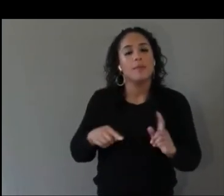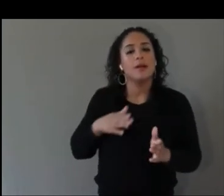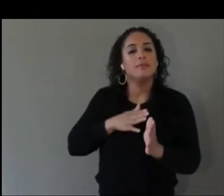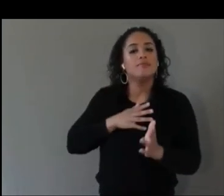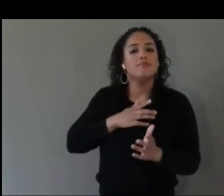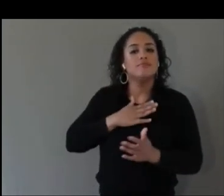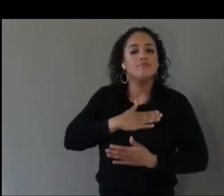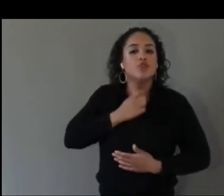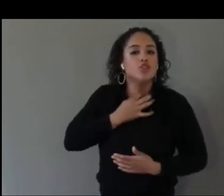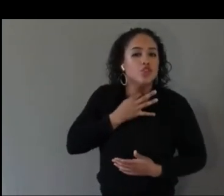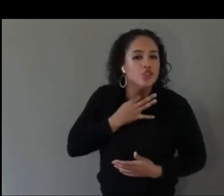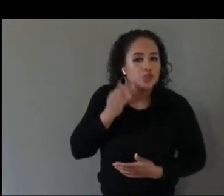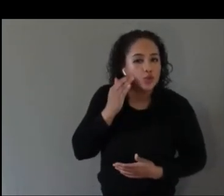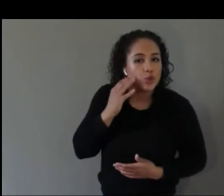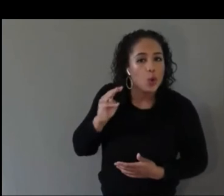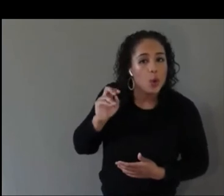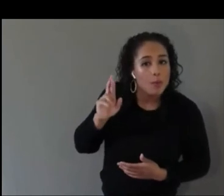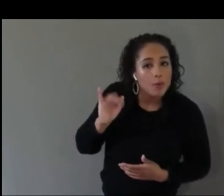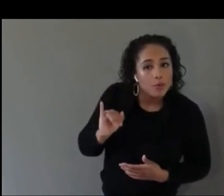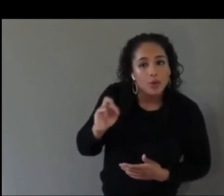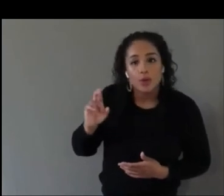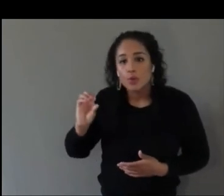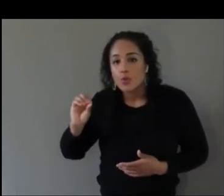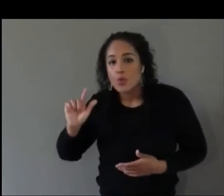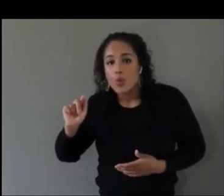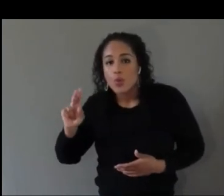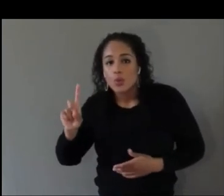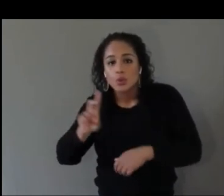I can hop in.